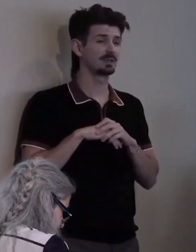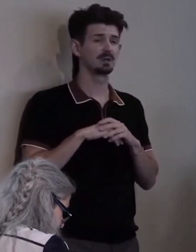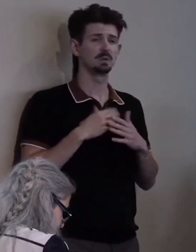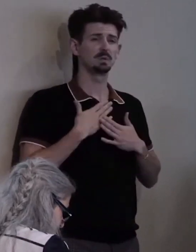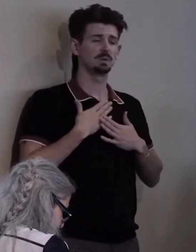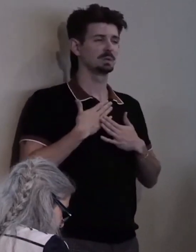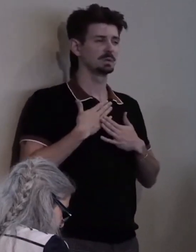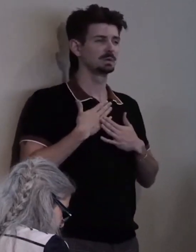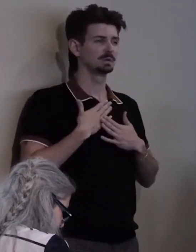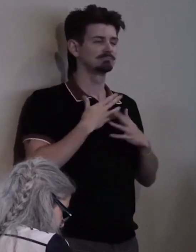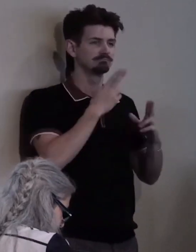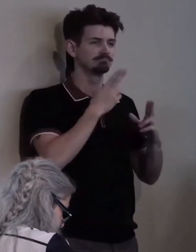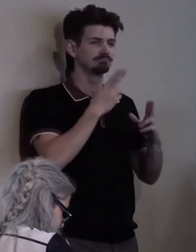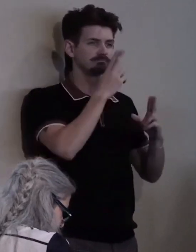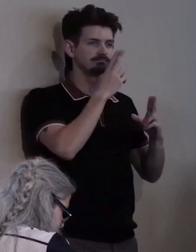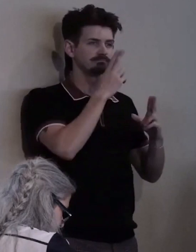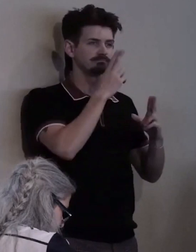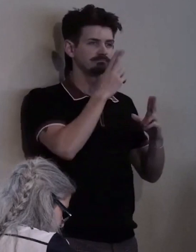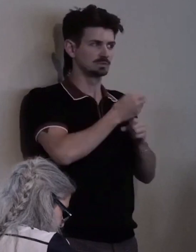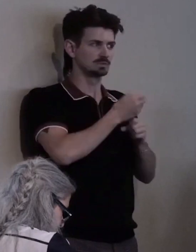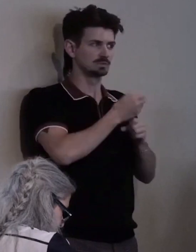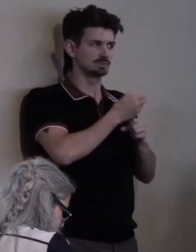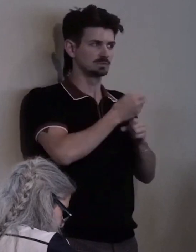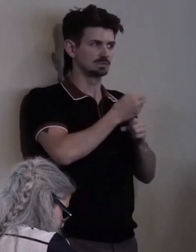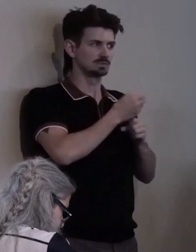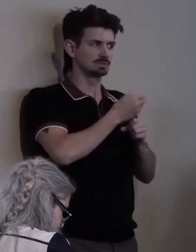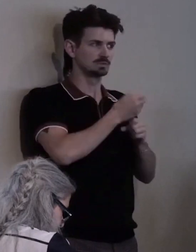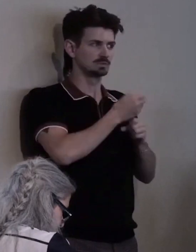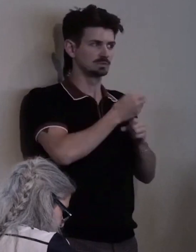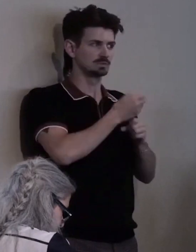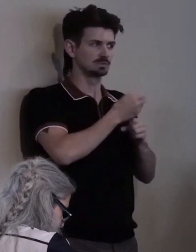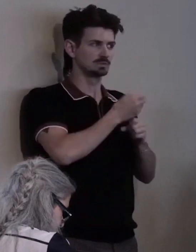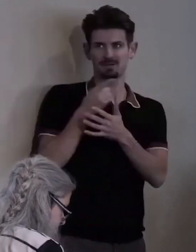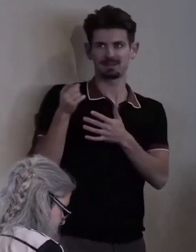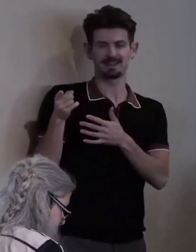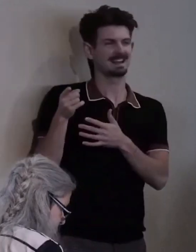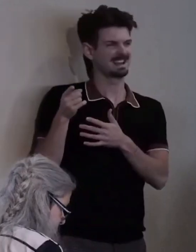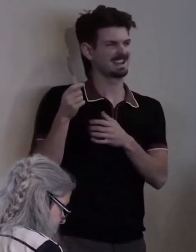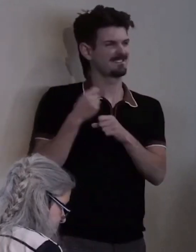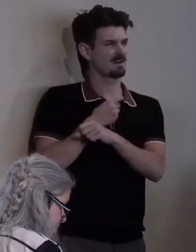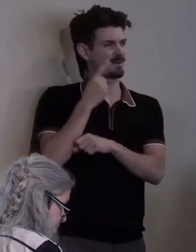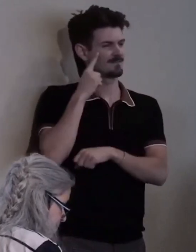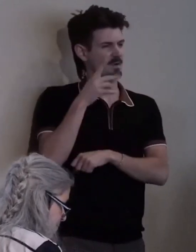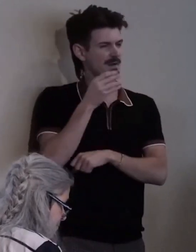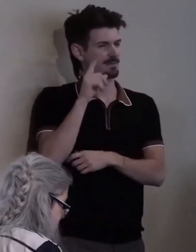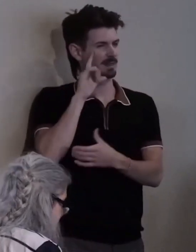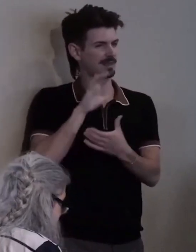in honor of everything Paul stood for and believed. Thank you.